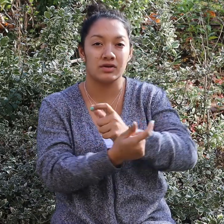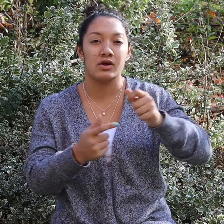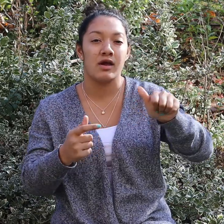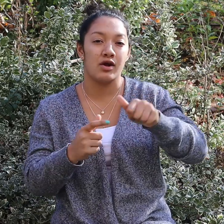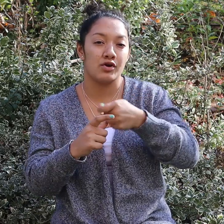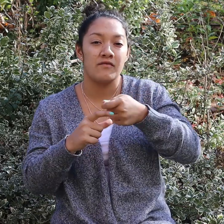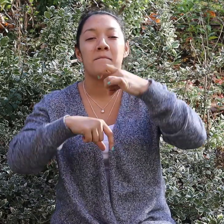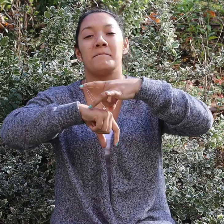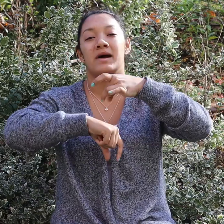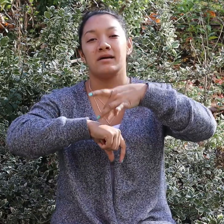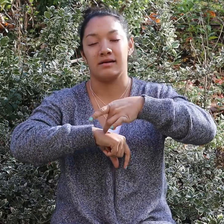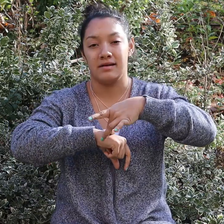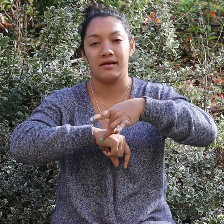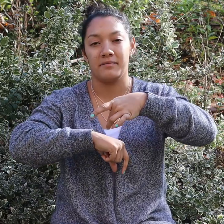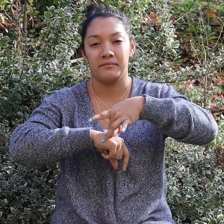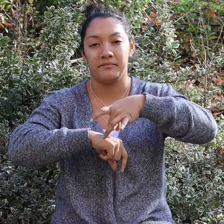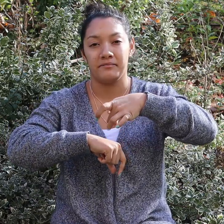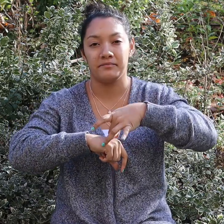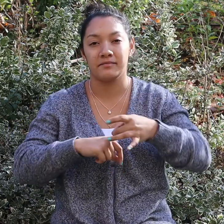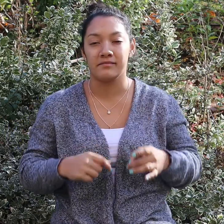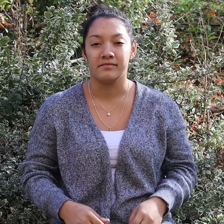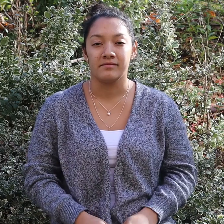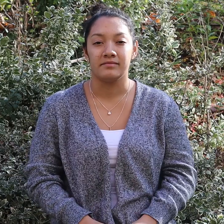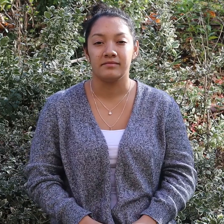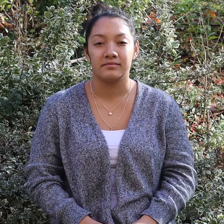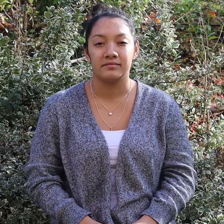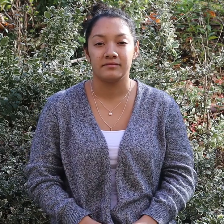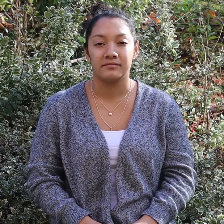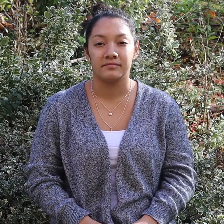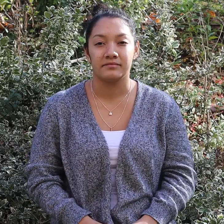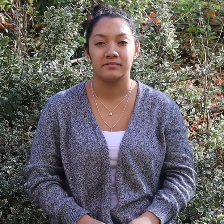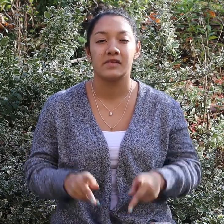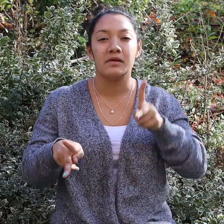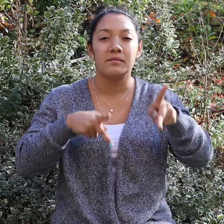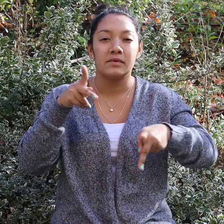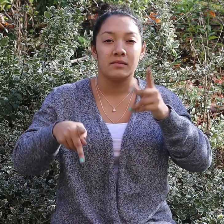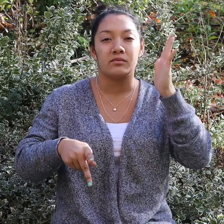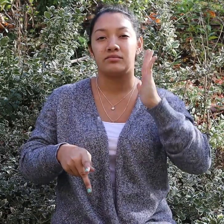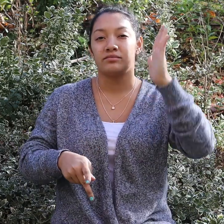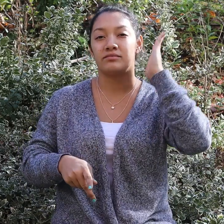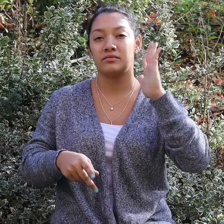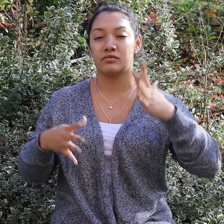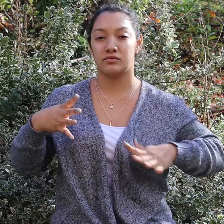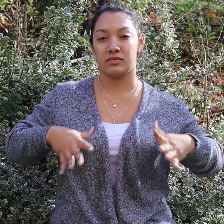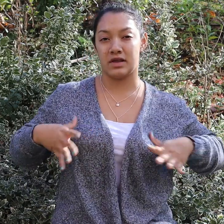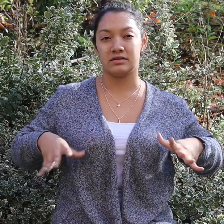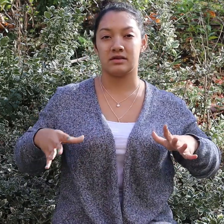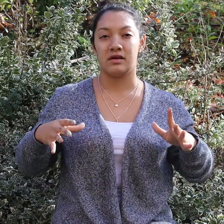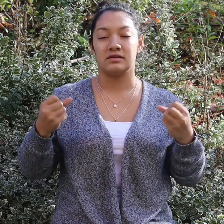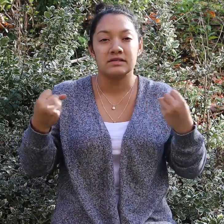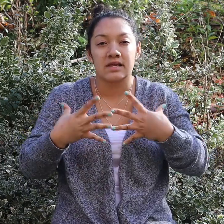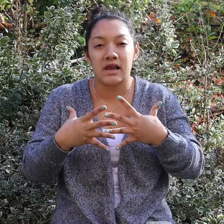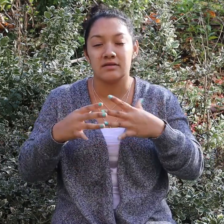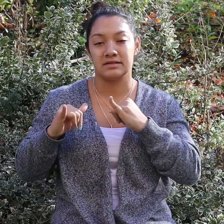Now, we carve pumpkins. People also used to dress up in scary costumes to resemble animals to scare the spirits away.